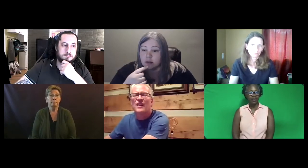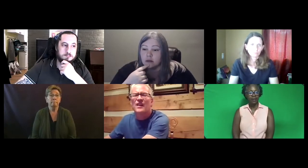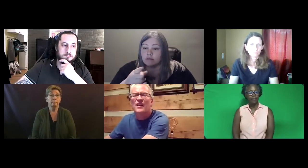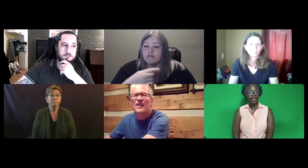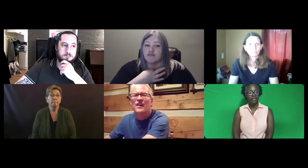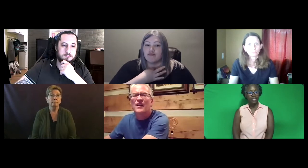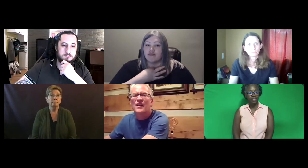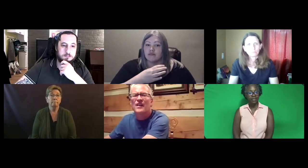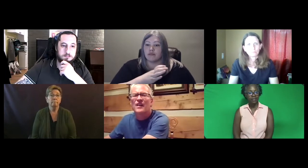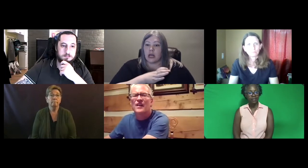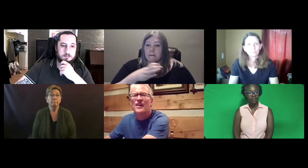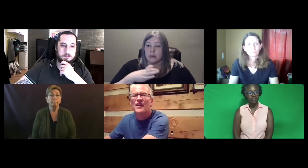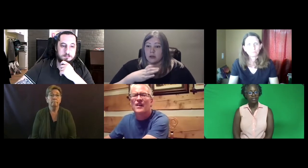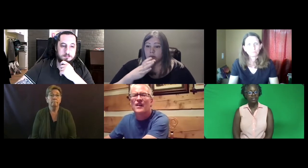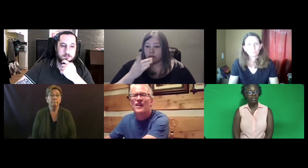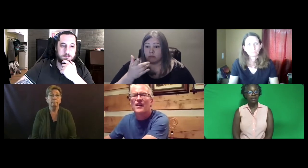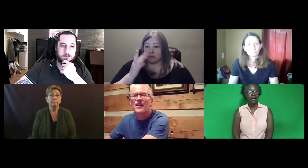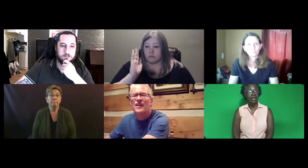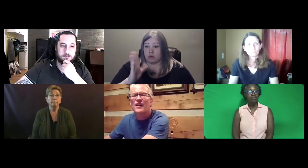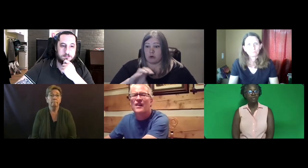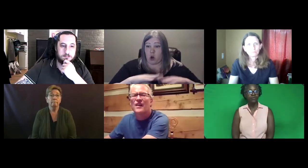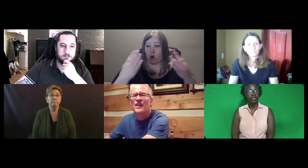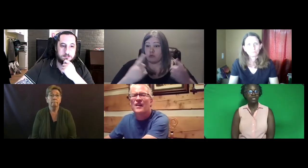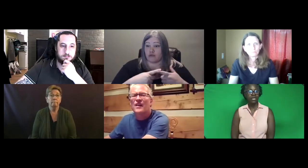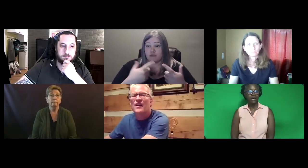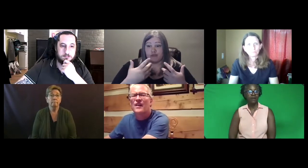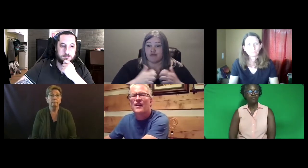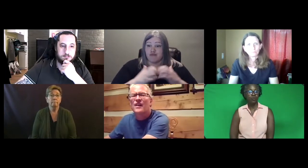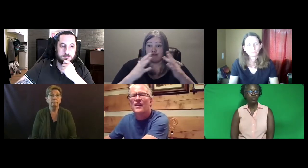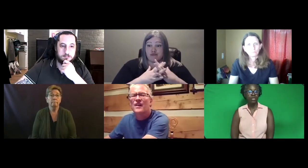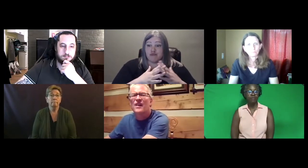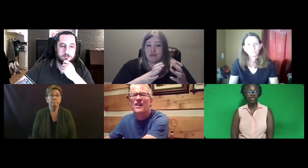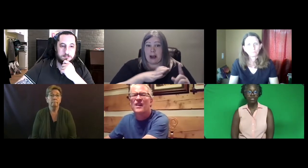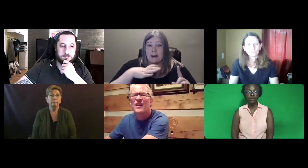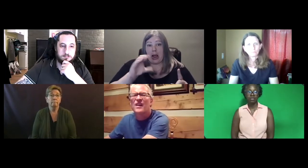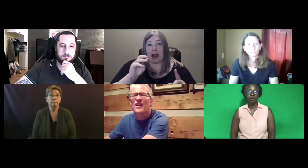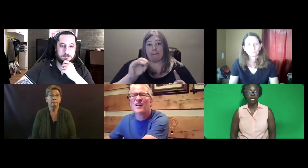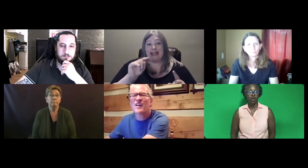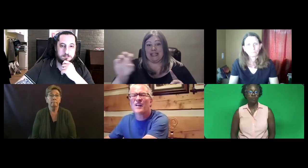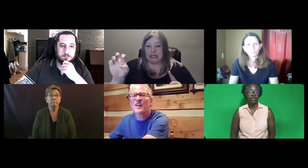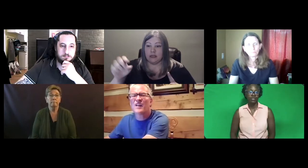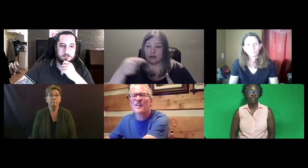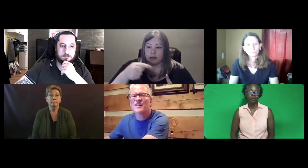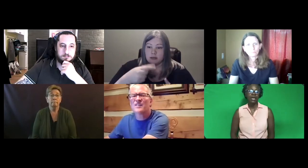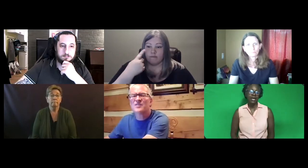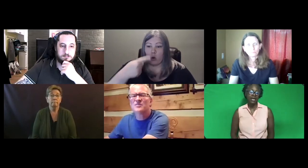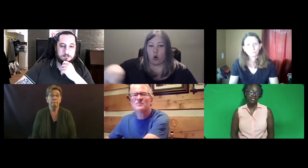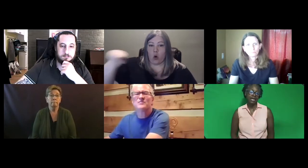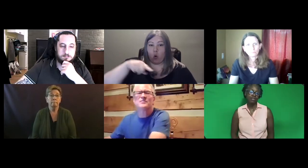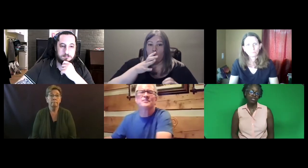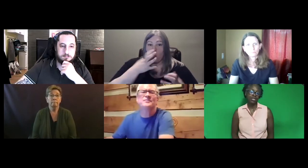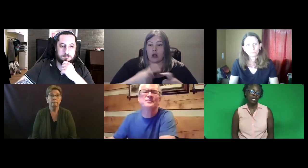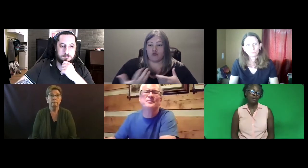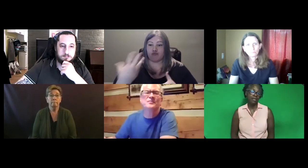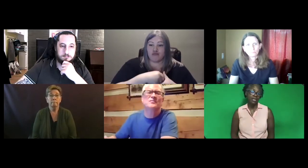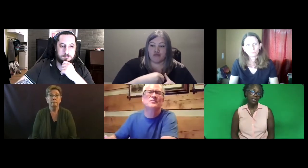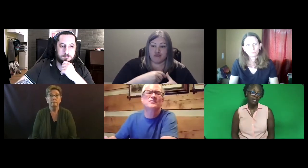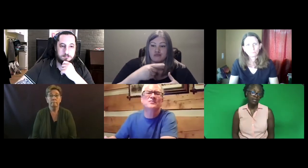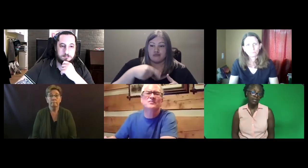Bucky said I am wondering, will the Commission, are they open to establishing a committee